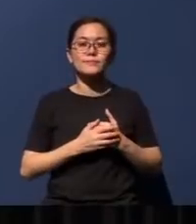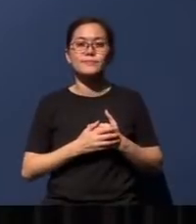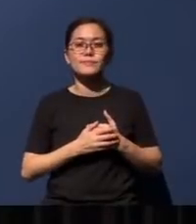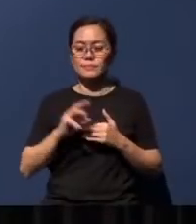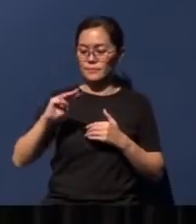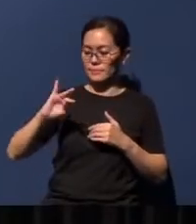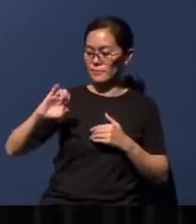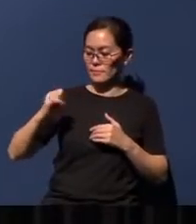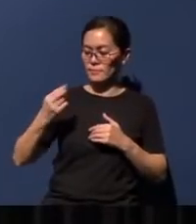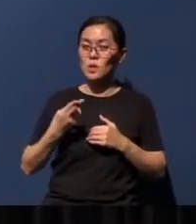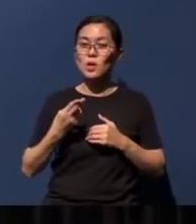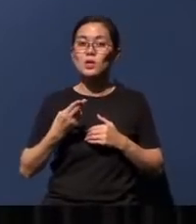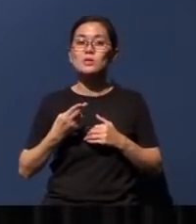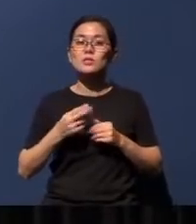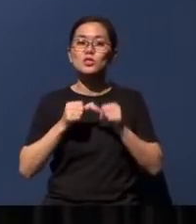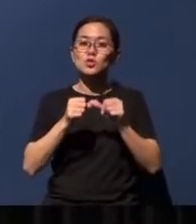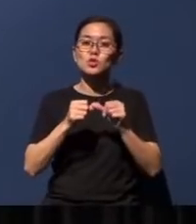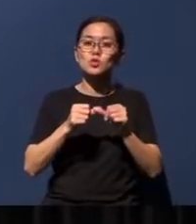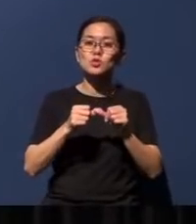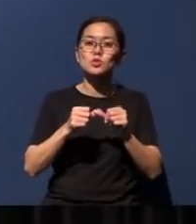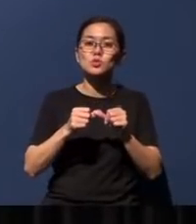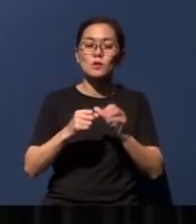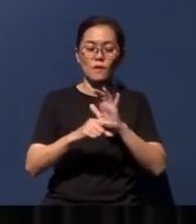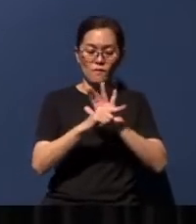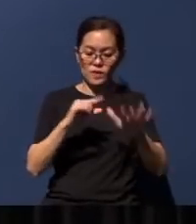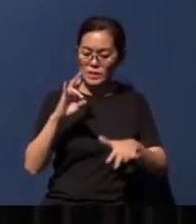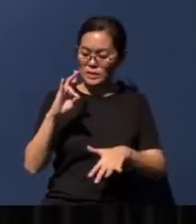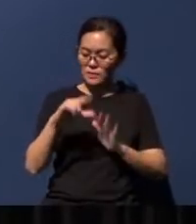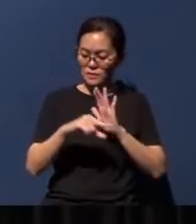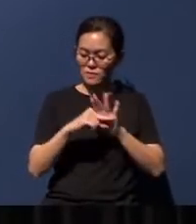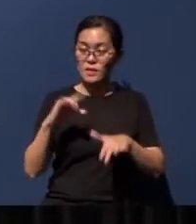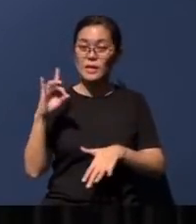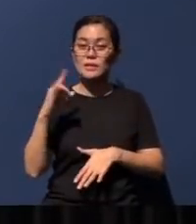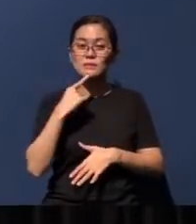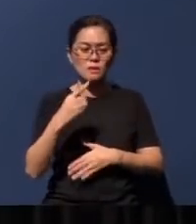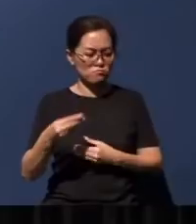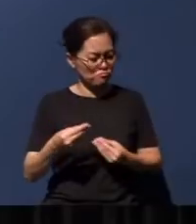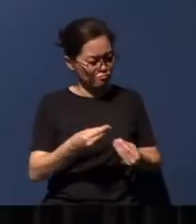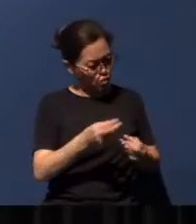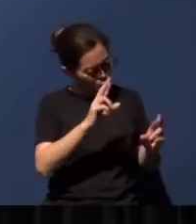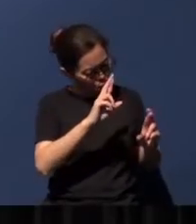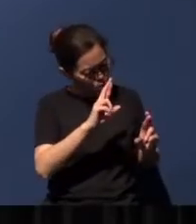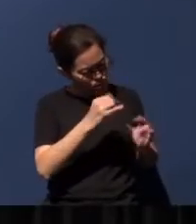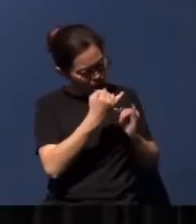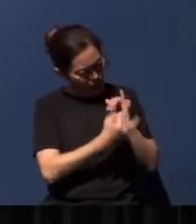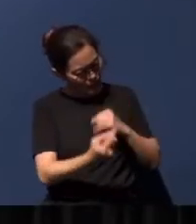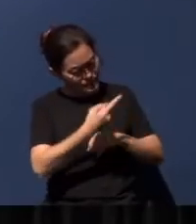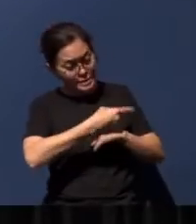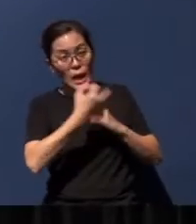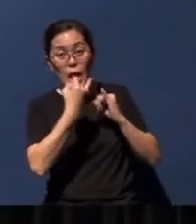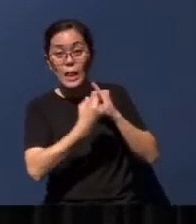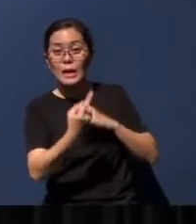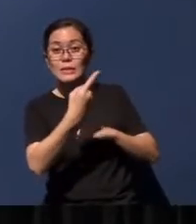in verses 7 and 8, and he offers them hope. That in the last days, in the last days after gathering